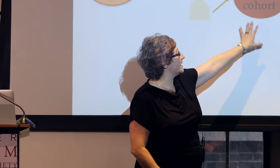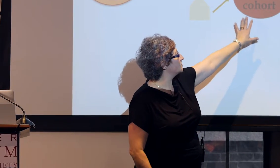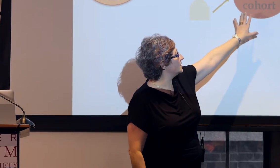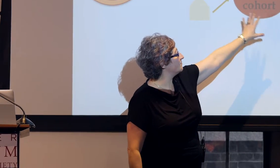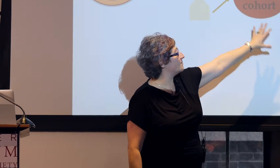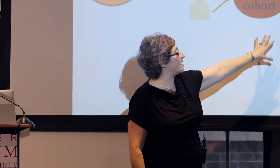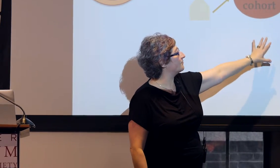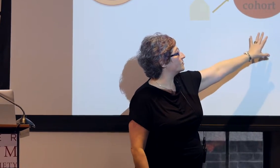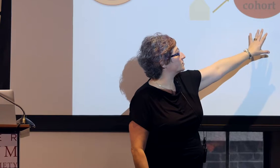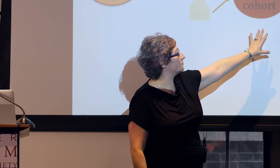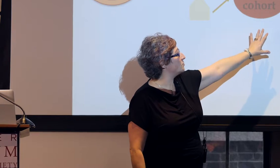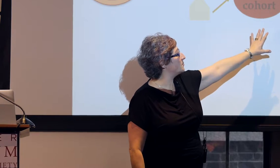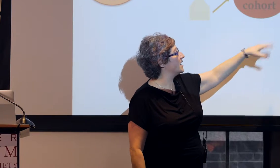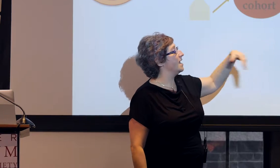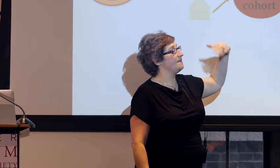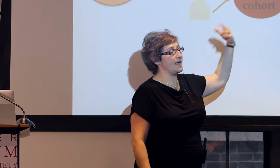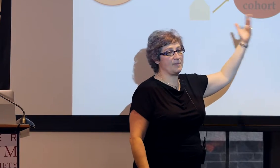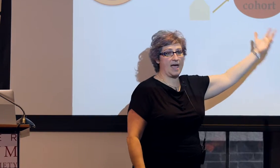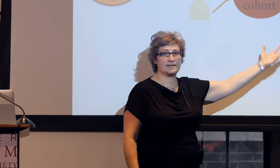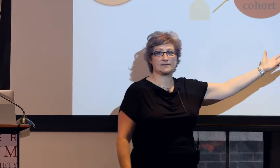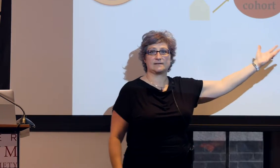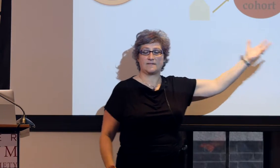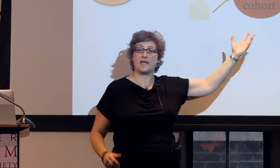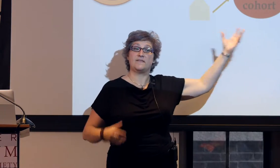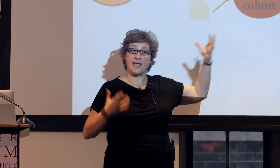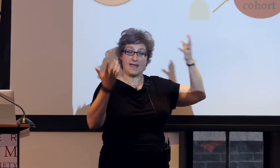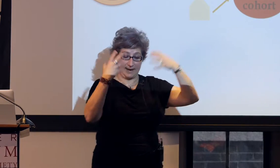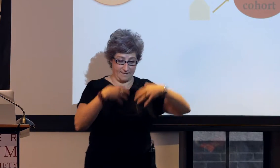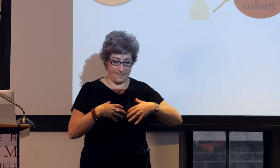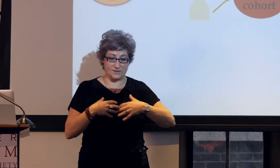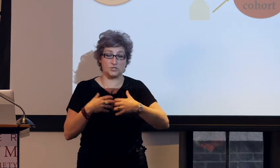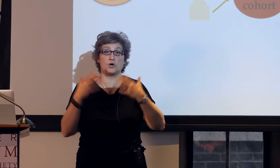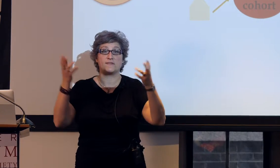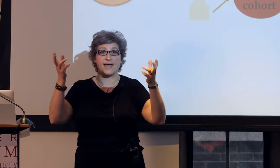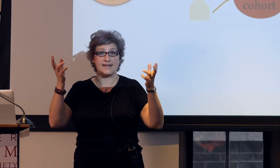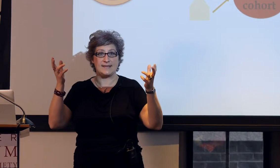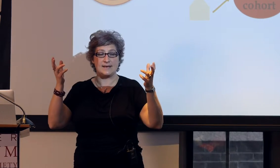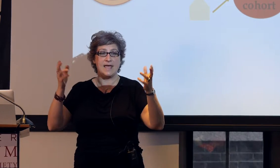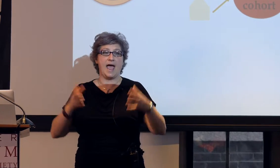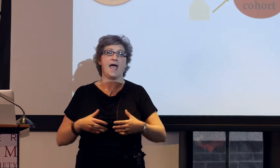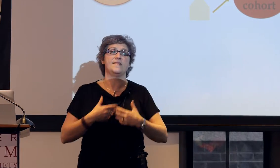from that first group, they passed, they took that in and they produced